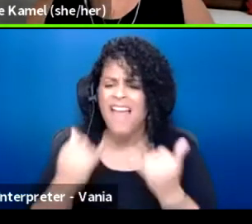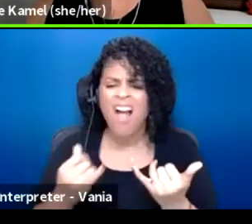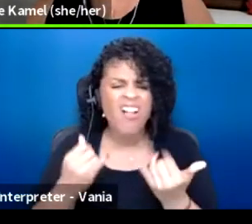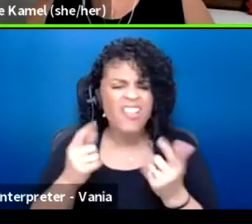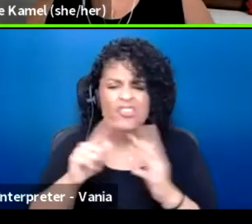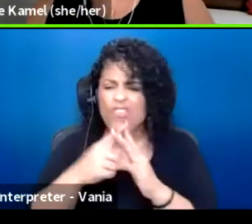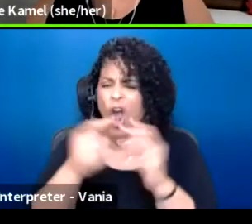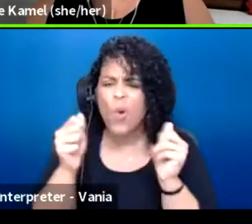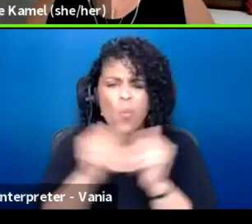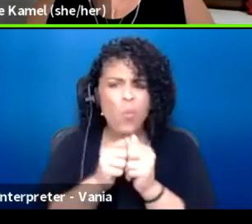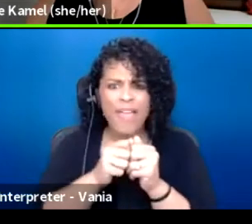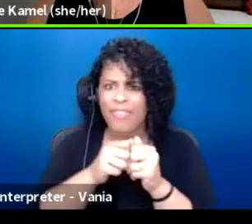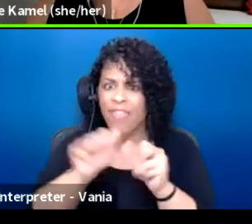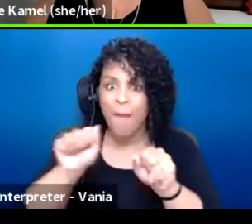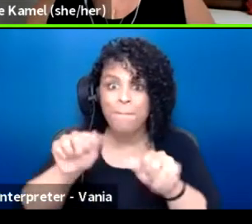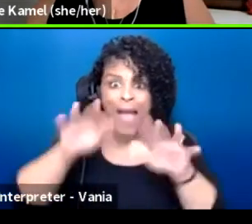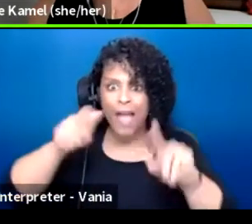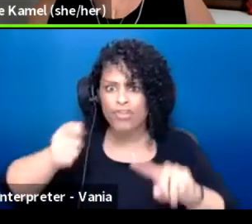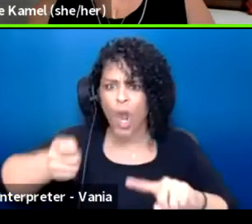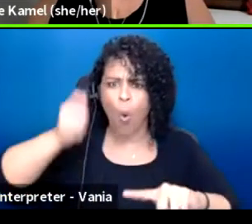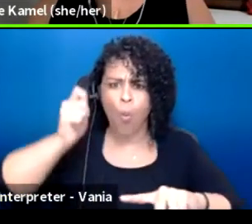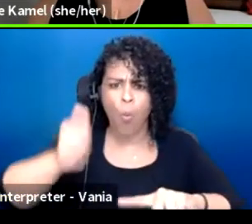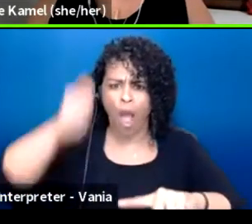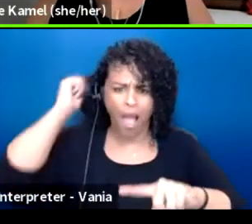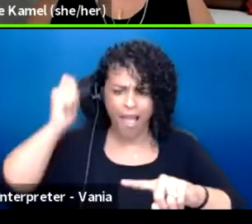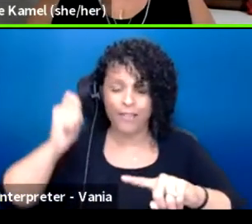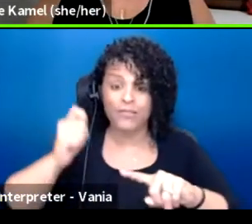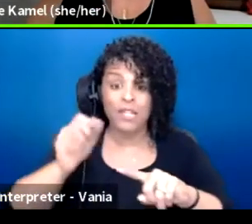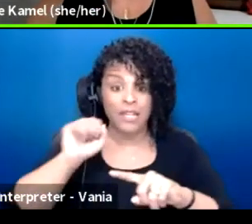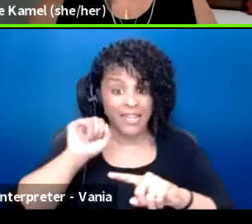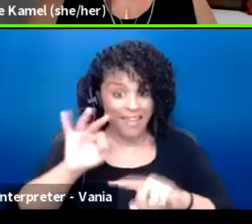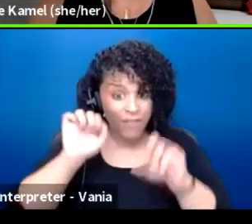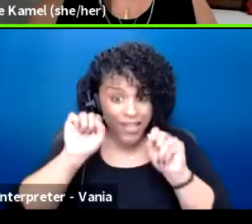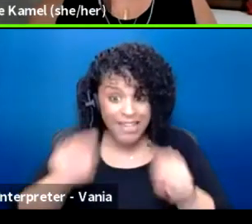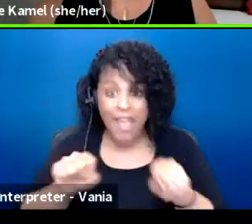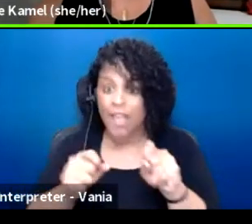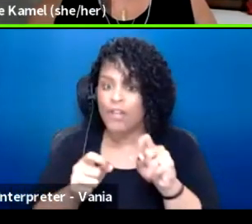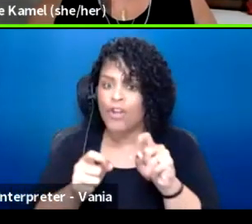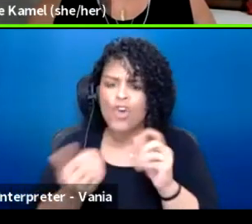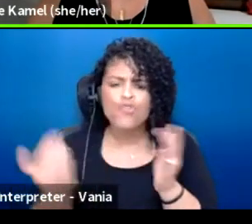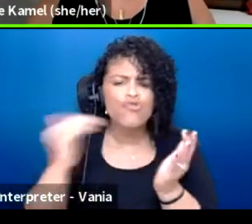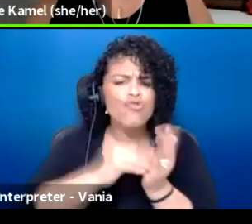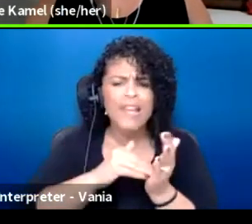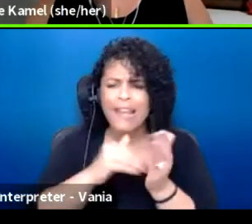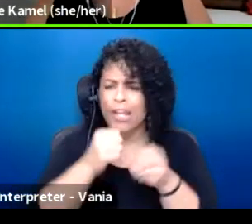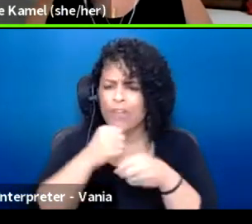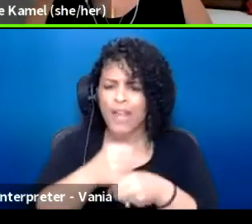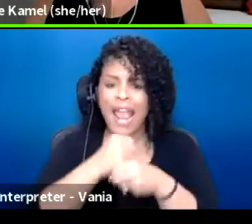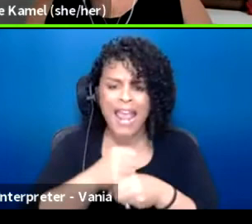Let's start with the magic wand question. If you could recreate the theater landscape right now